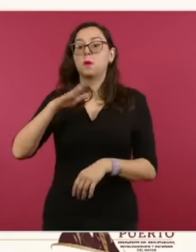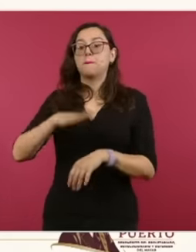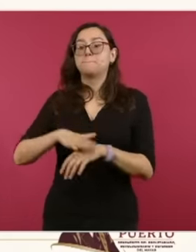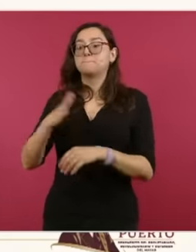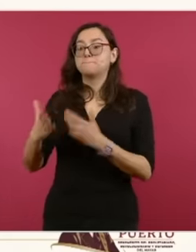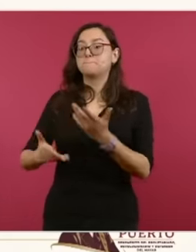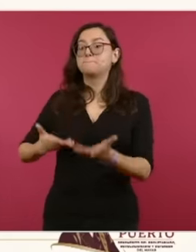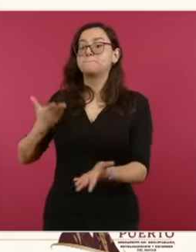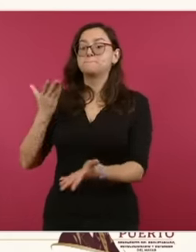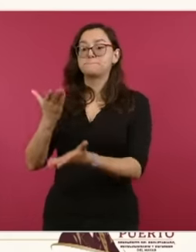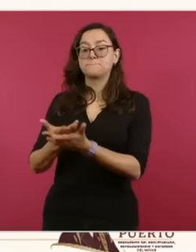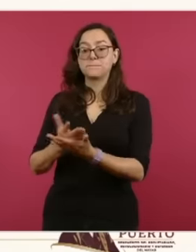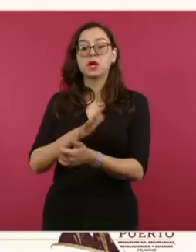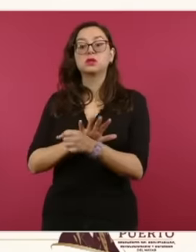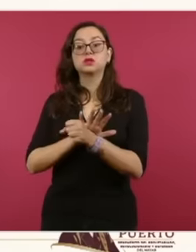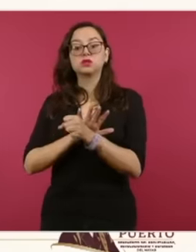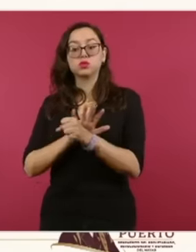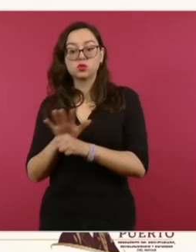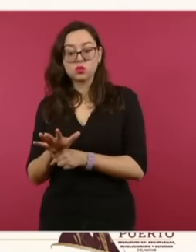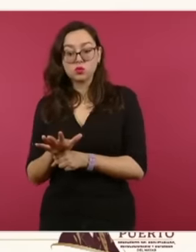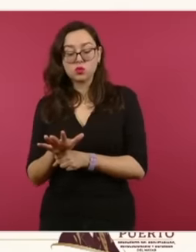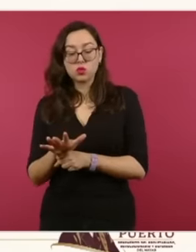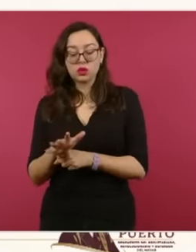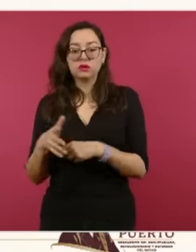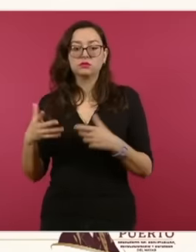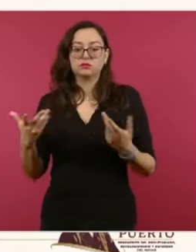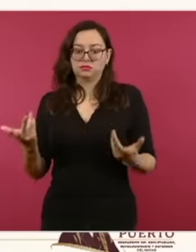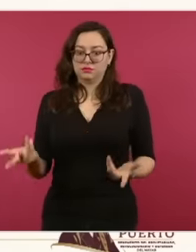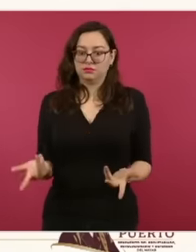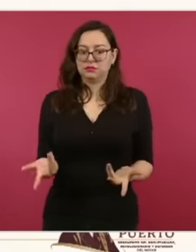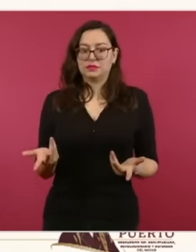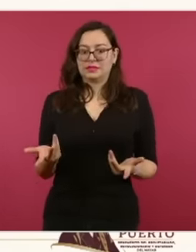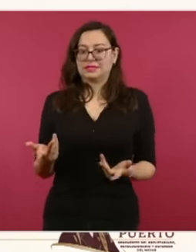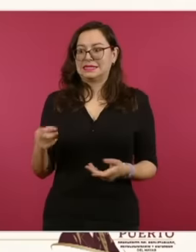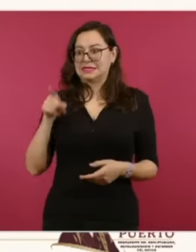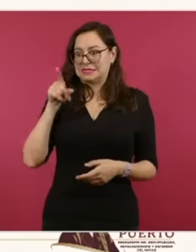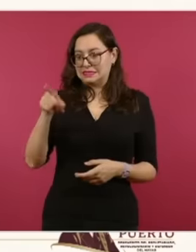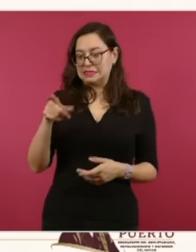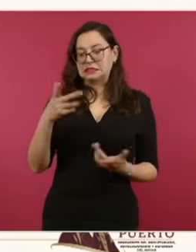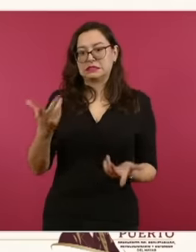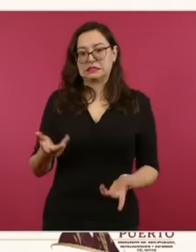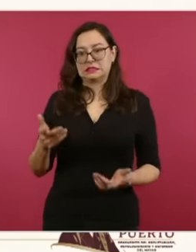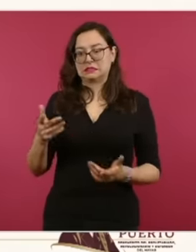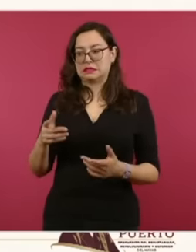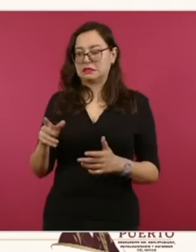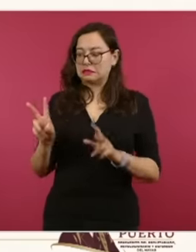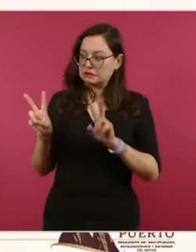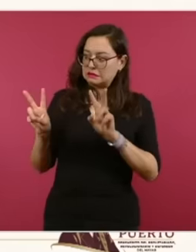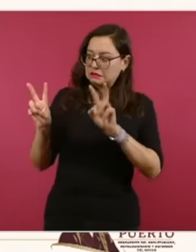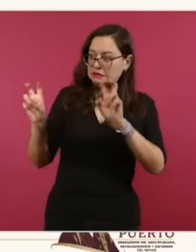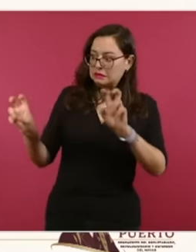multilateral system must be up to the seriousness of events like this